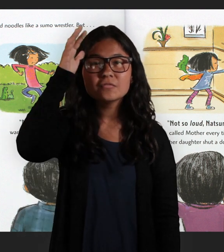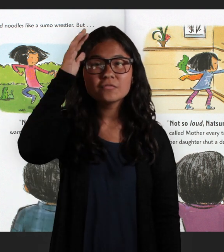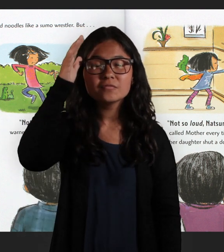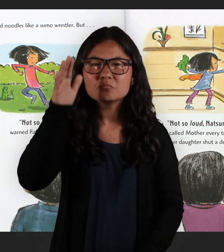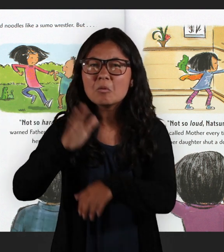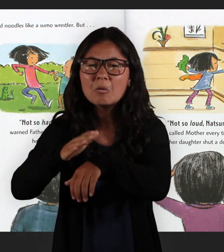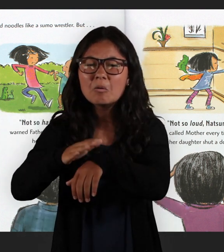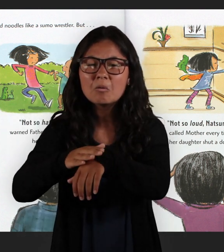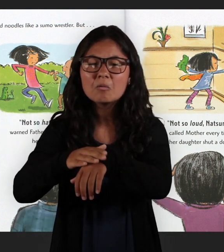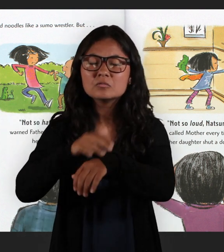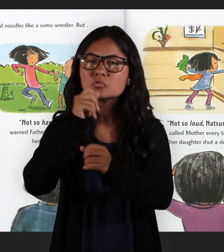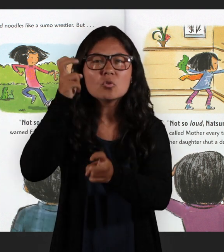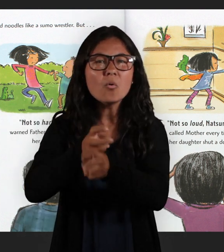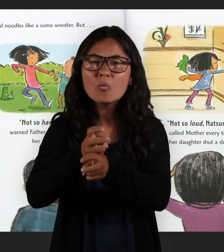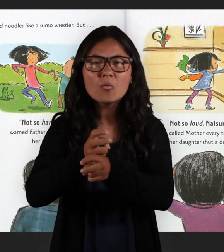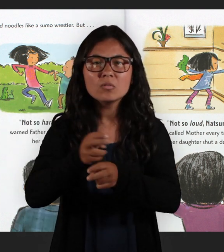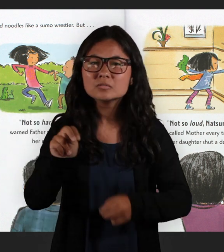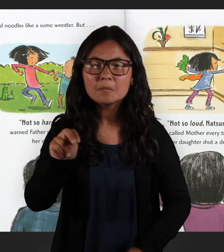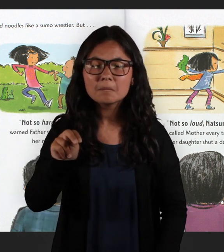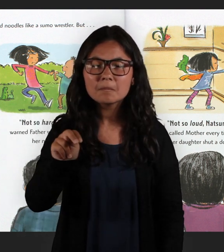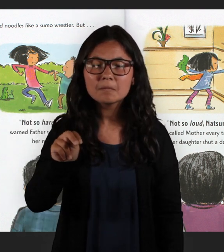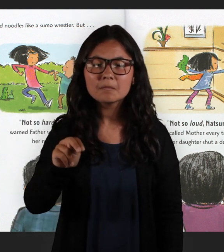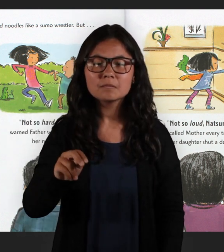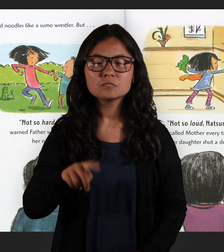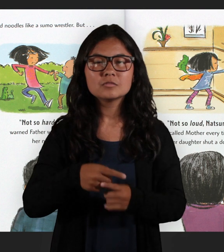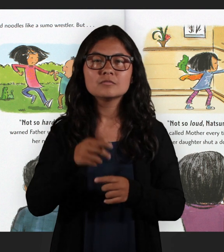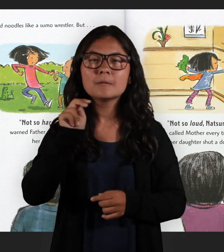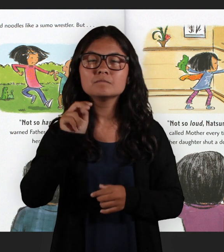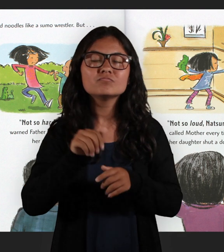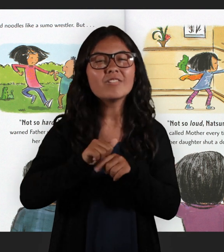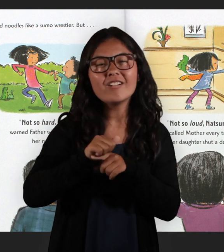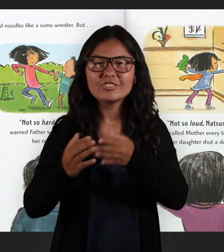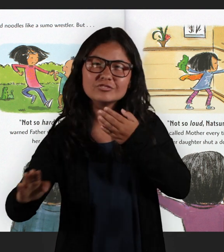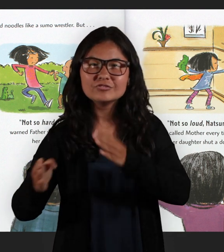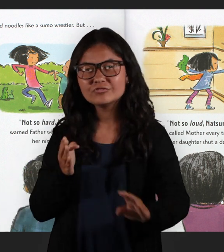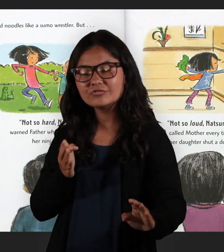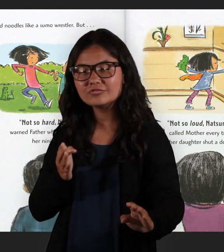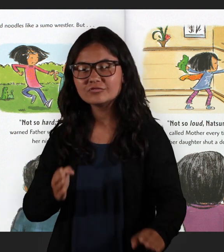"Not so hard, Natsumi!" warned Father when she practiced her ninja moves.